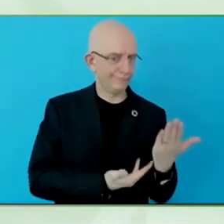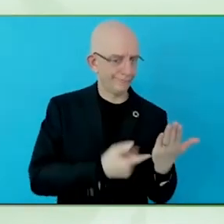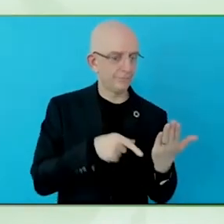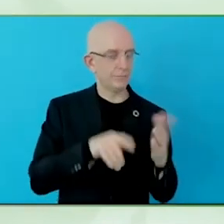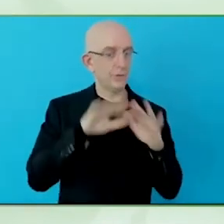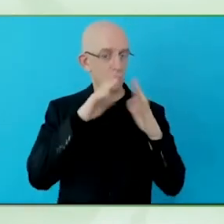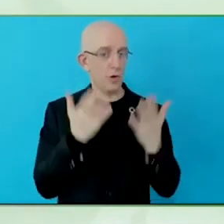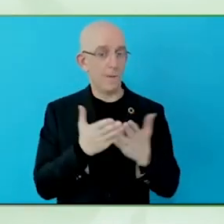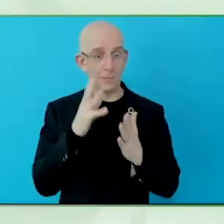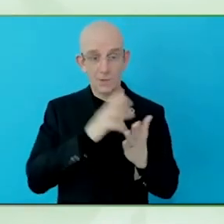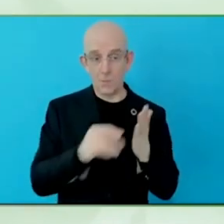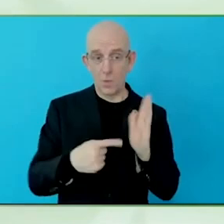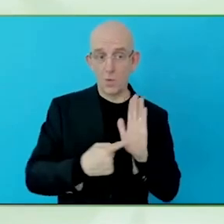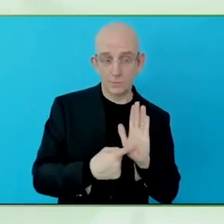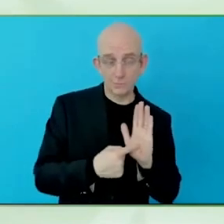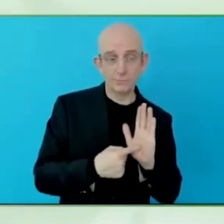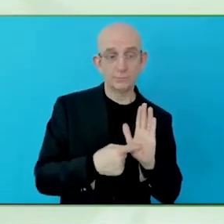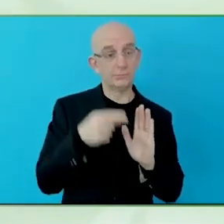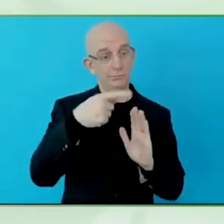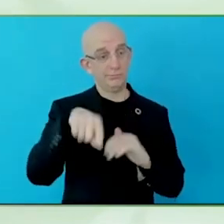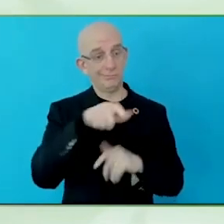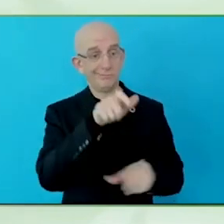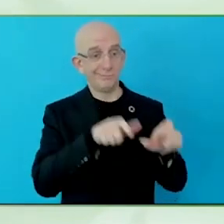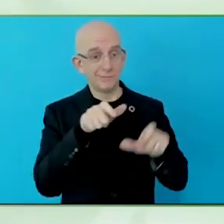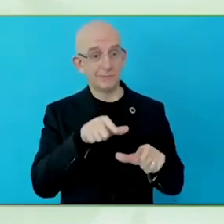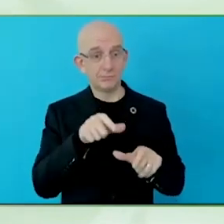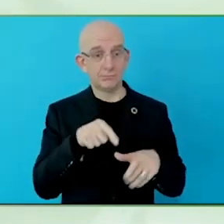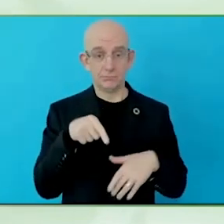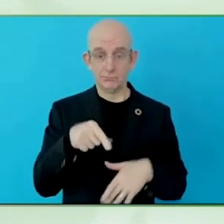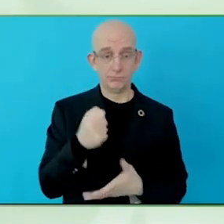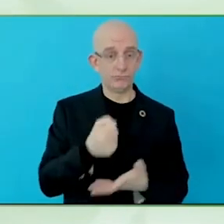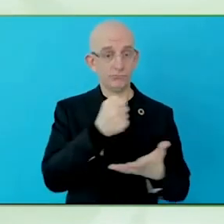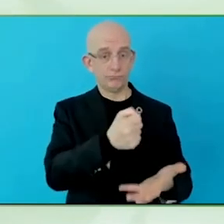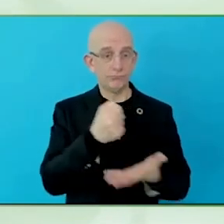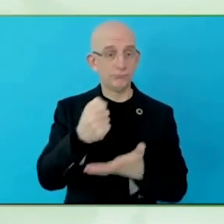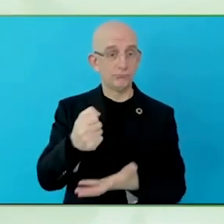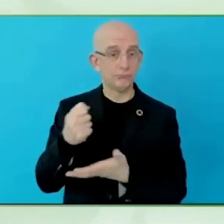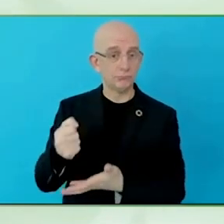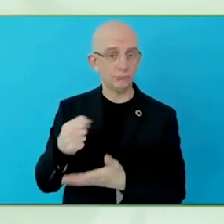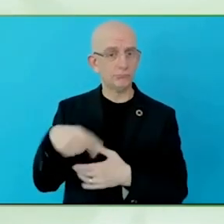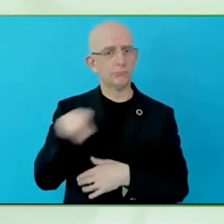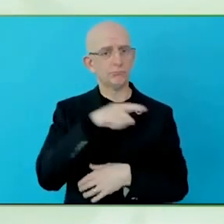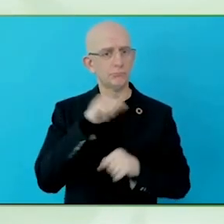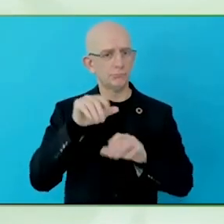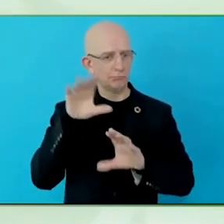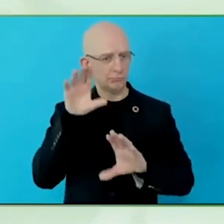families, so they engage users from the stage of a policy discussion,